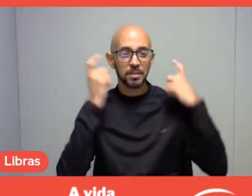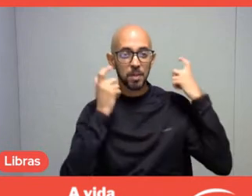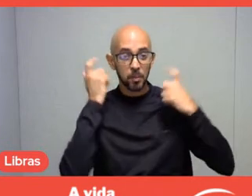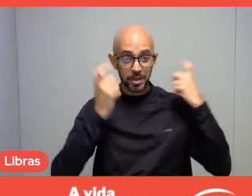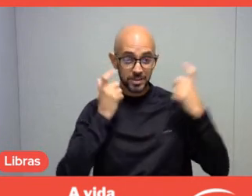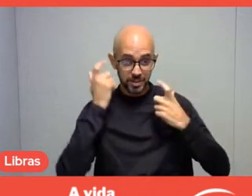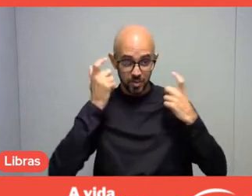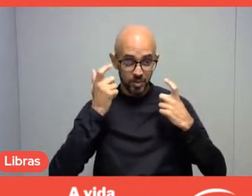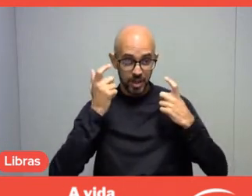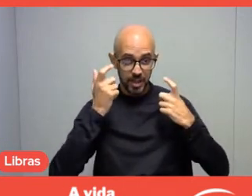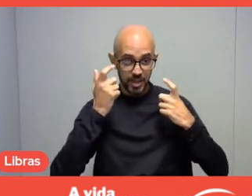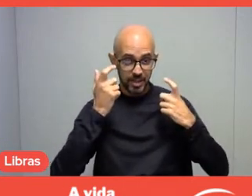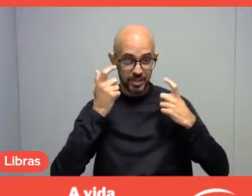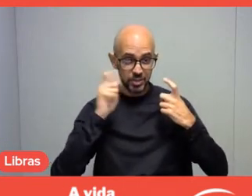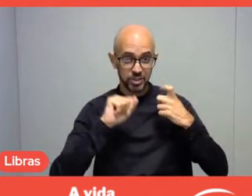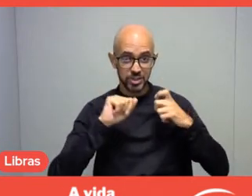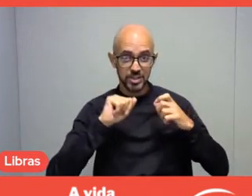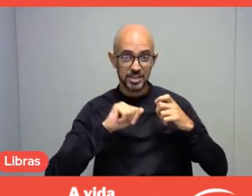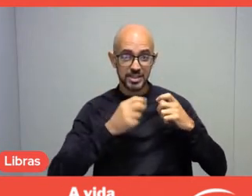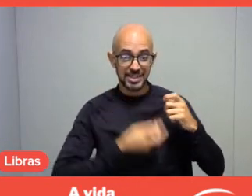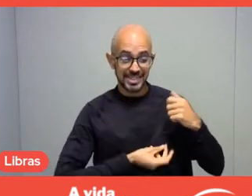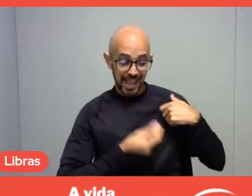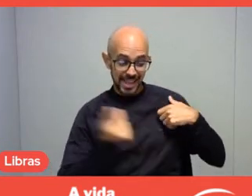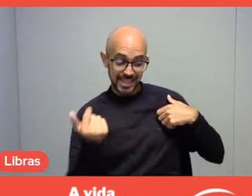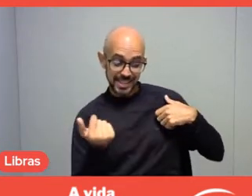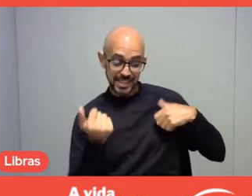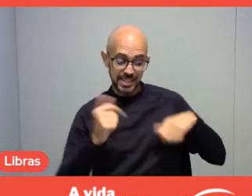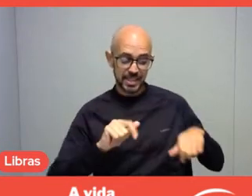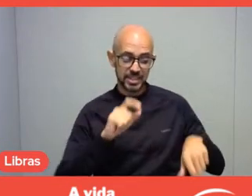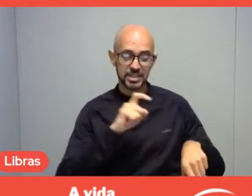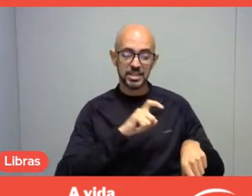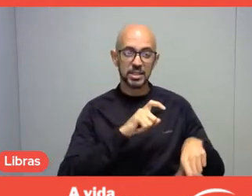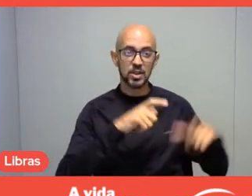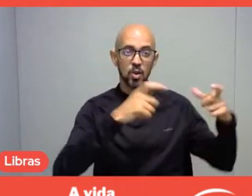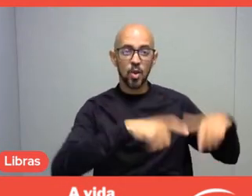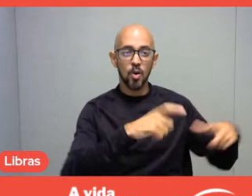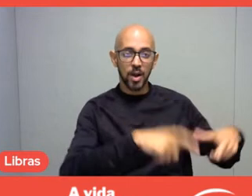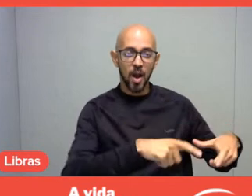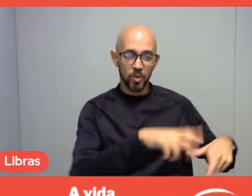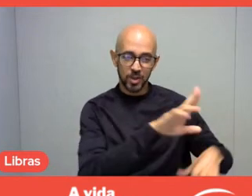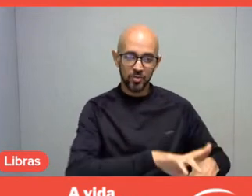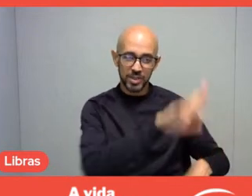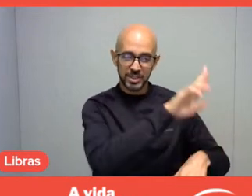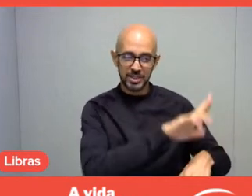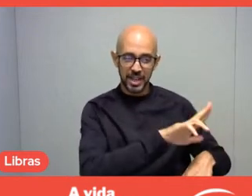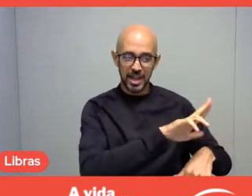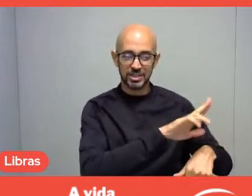about getting out of the closed space of the university campus and being where people are.